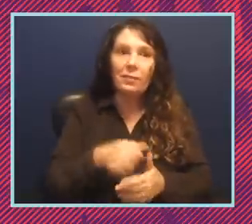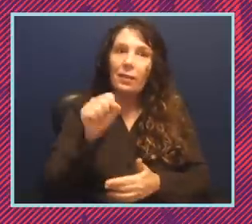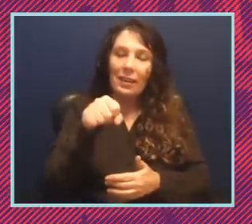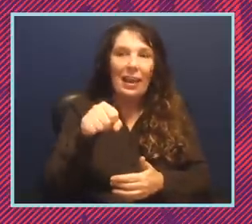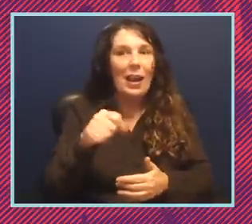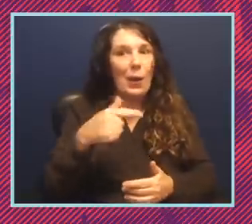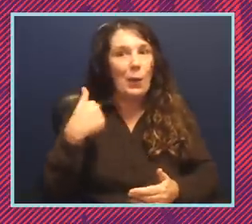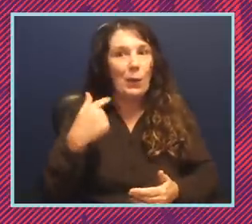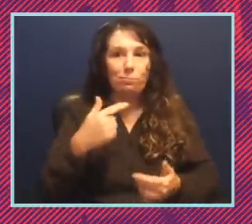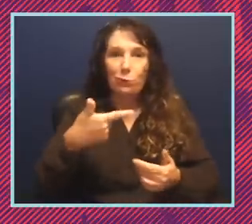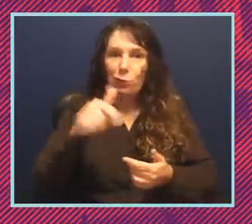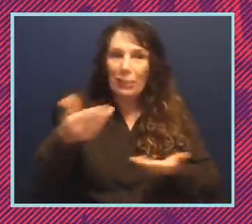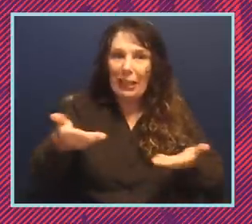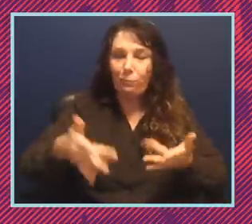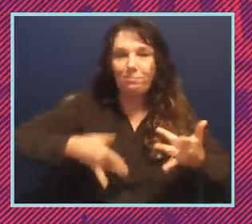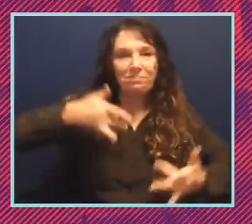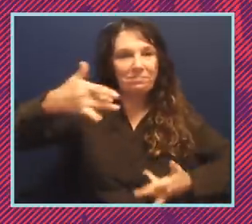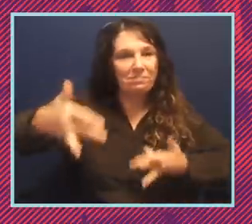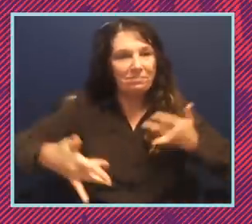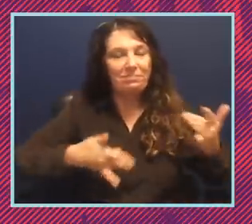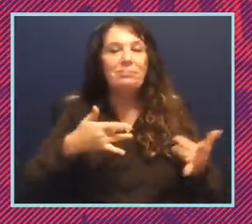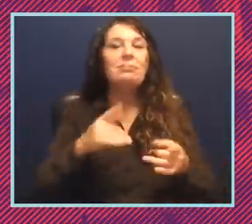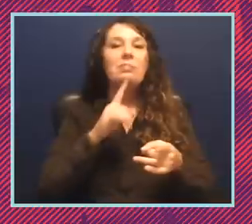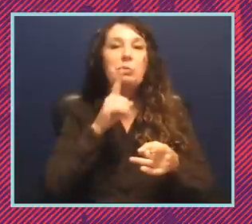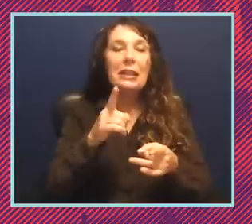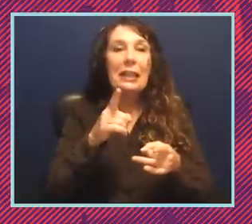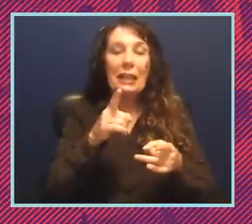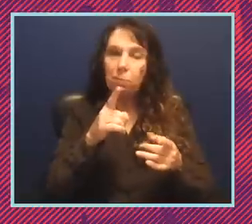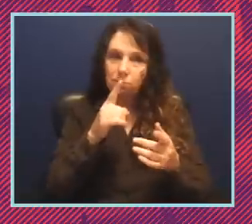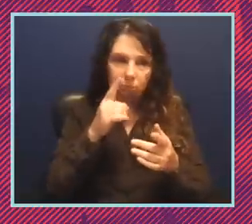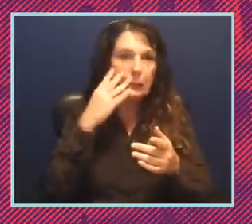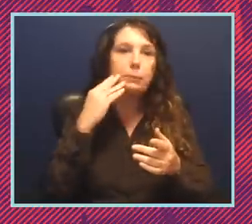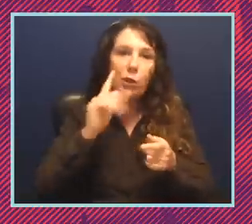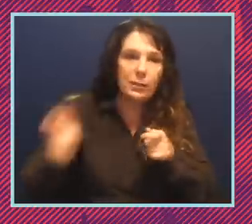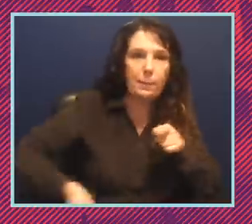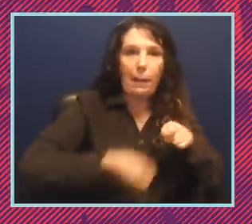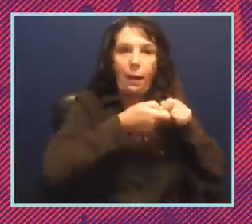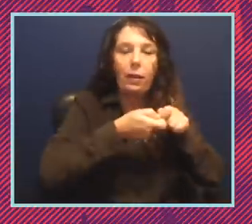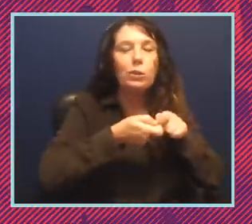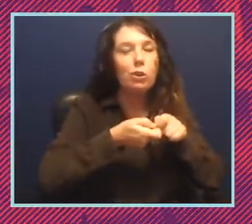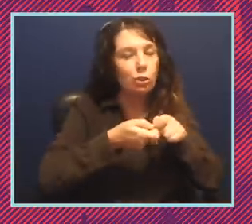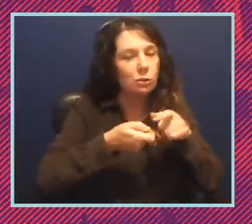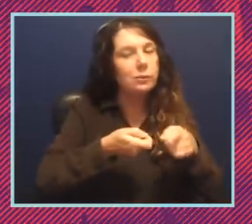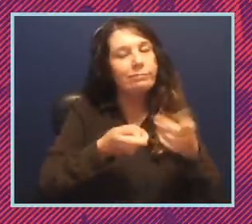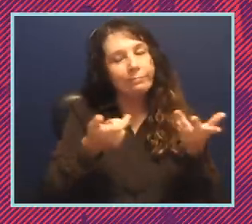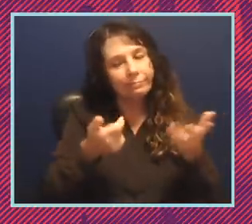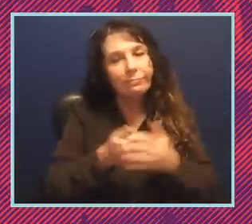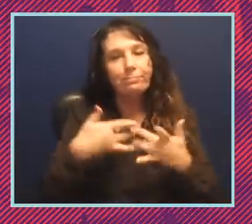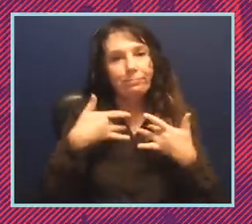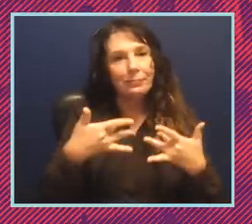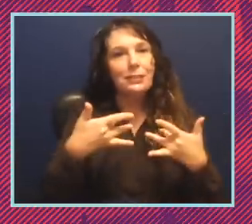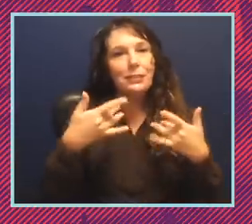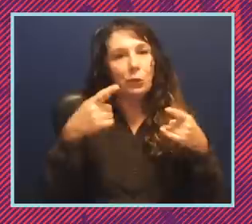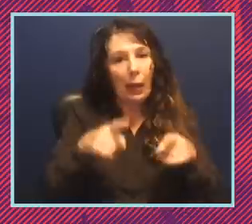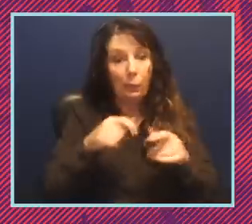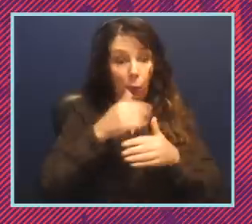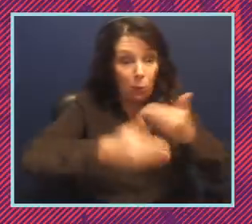excited in Georgia. We're also already facing backlash, which is the story of progress on civil